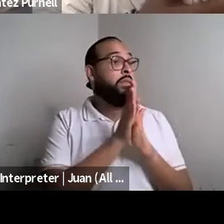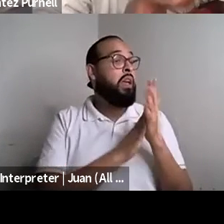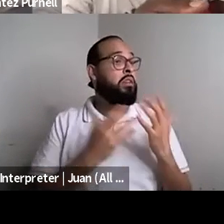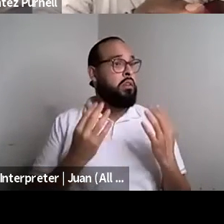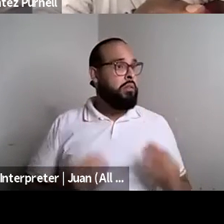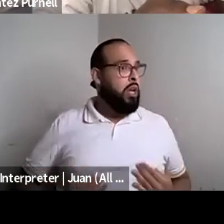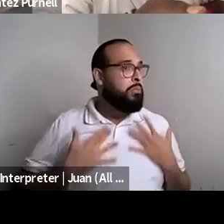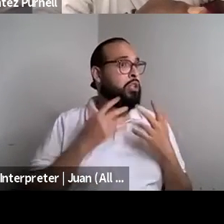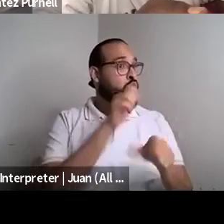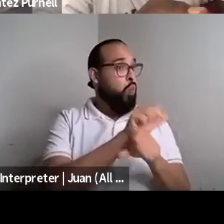Brontez Purnell: Something going